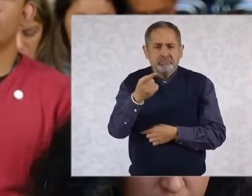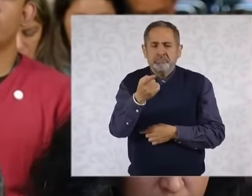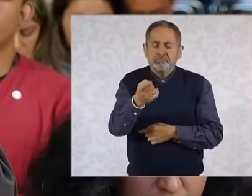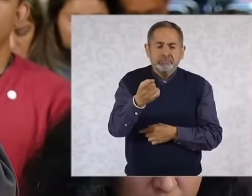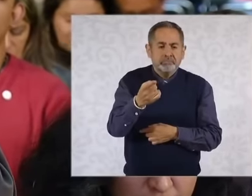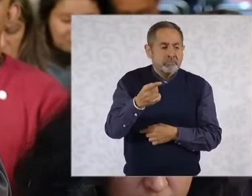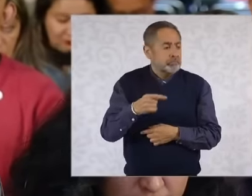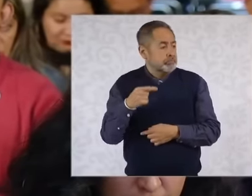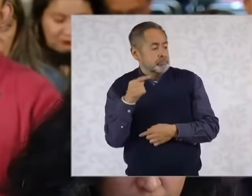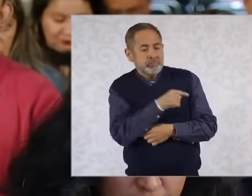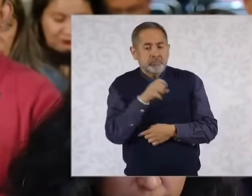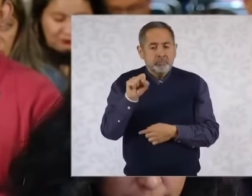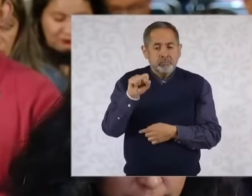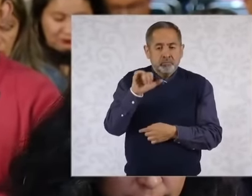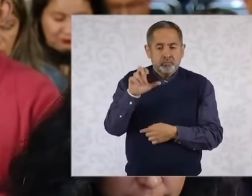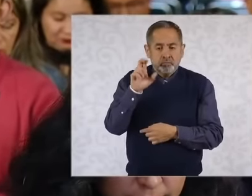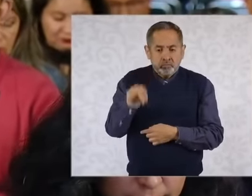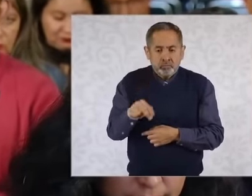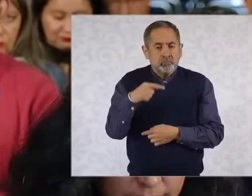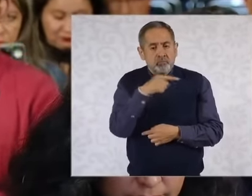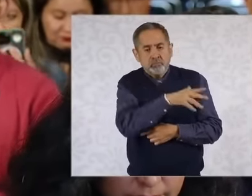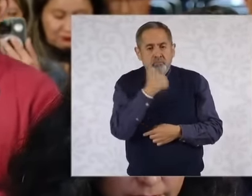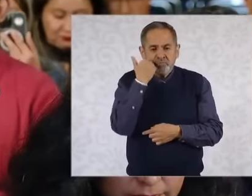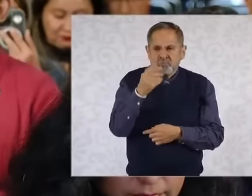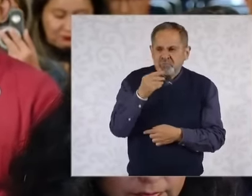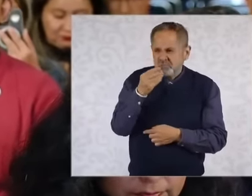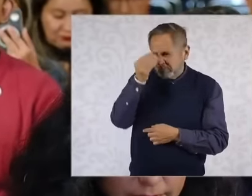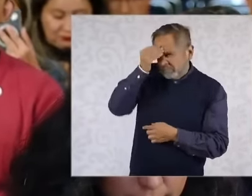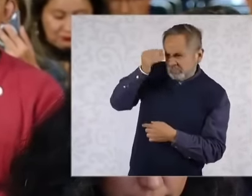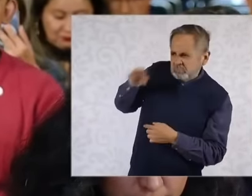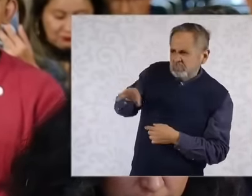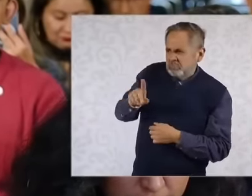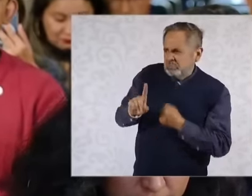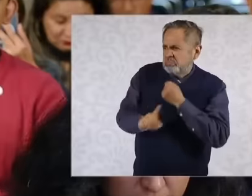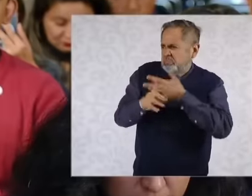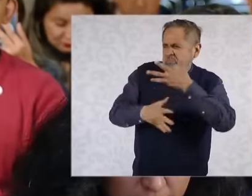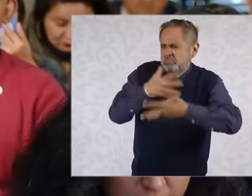supreme court would be seeking to create a crisis because it must be noted that after